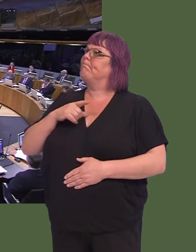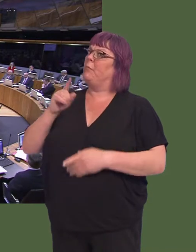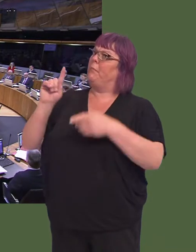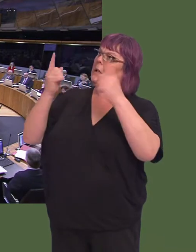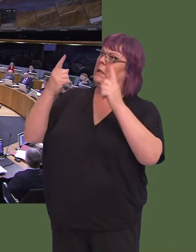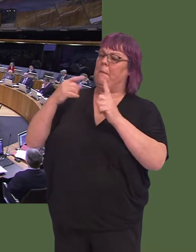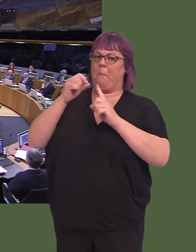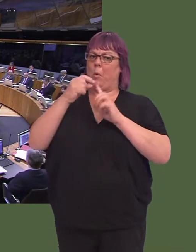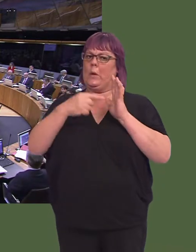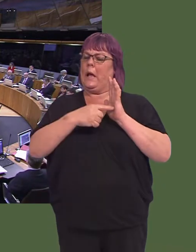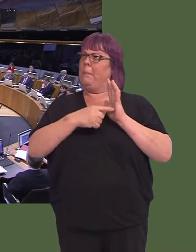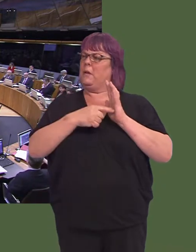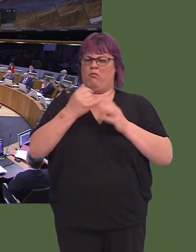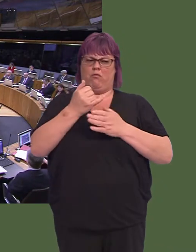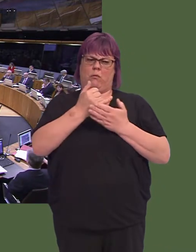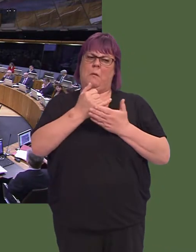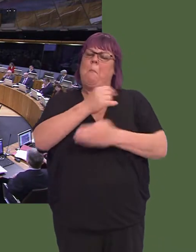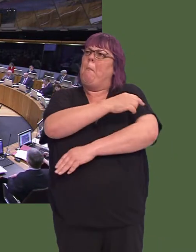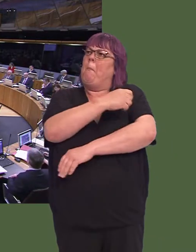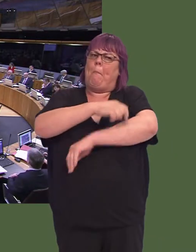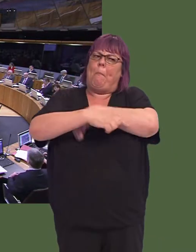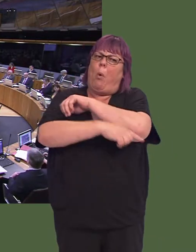region but also one of the poorest parts of the UK.